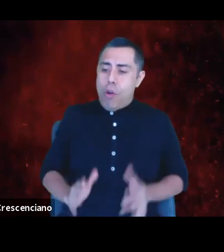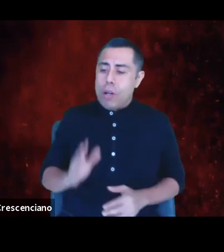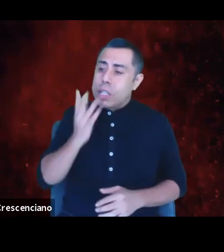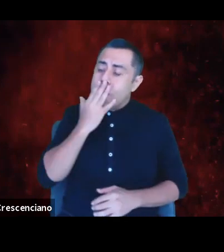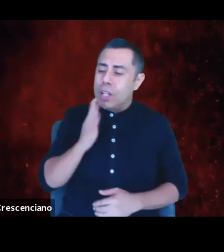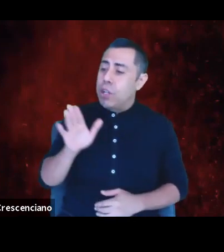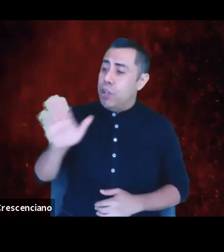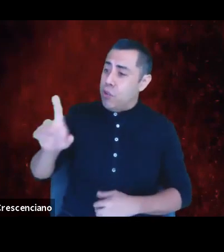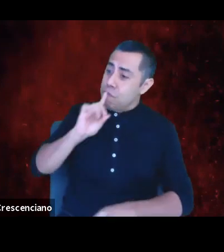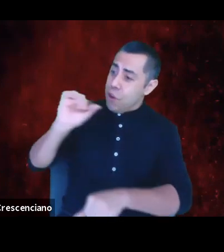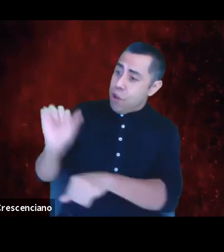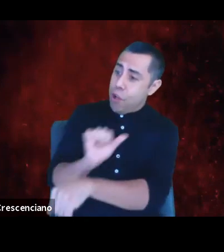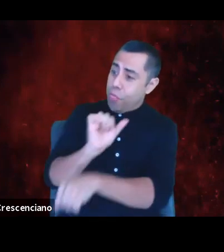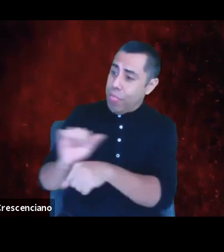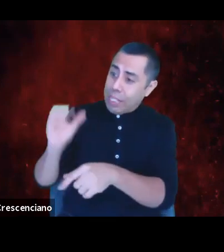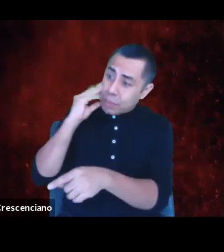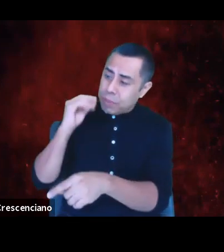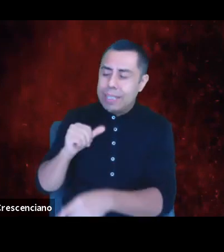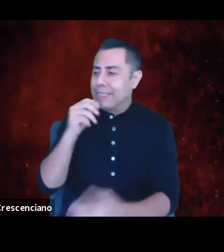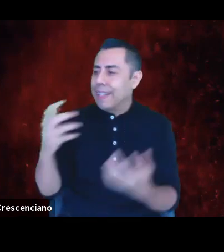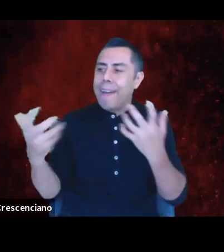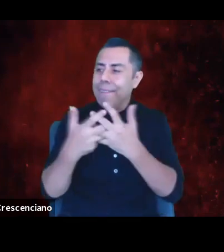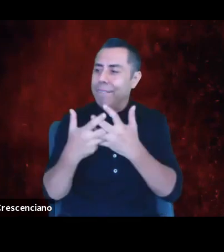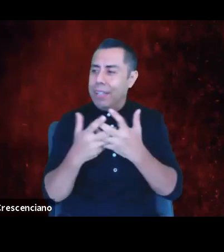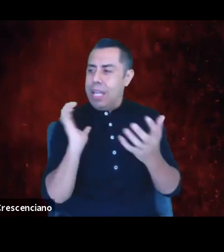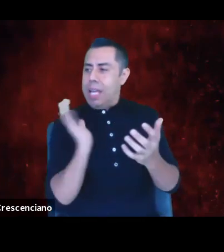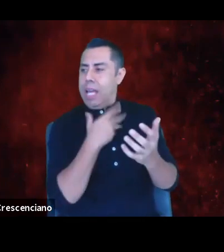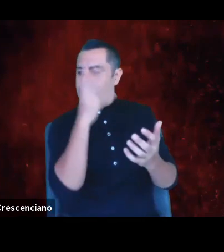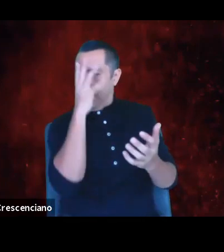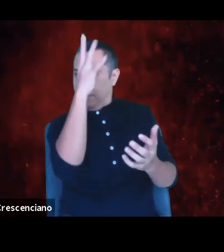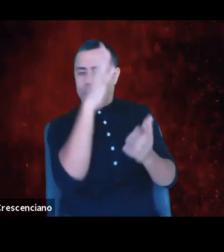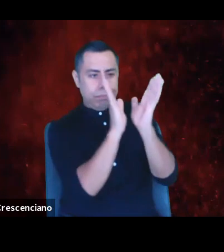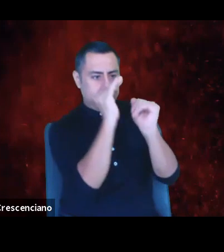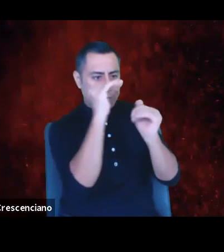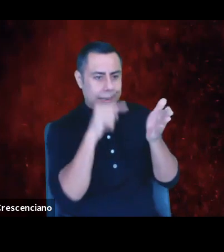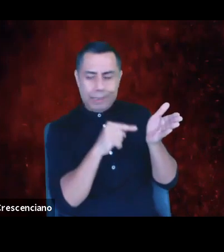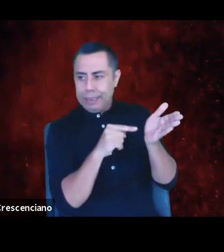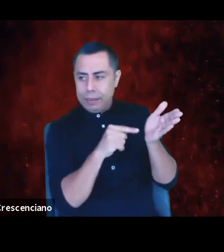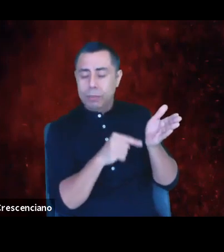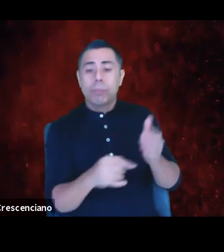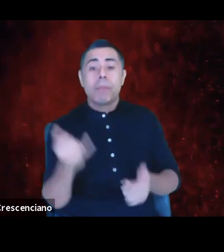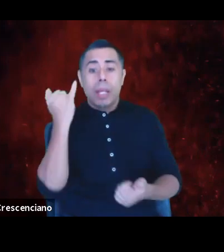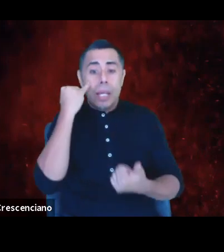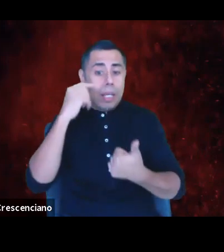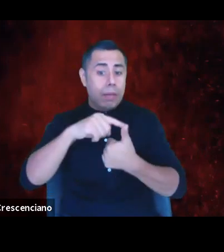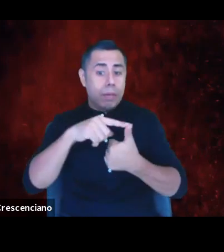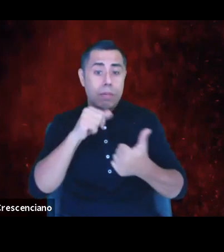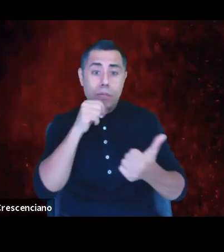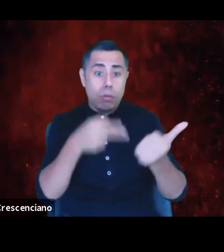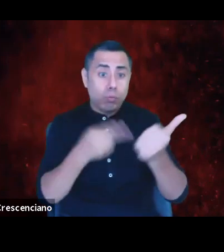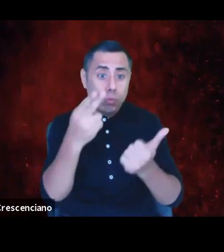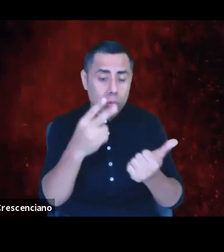don't fit into the narrow box we've outlined for them. If side number one is untrue, then maybe the reality